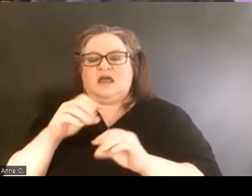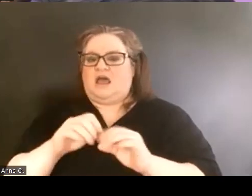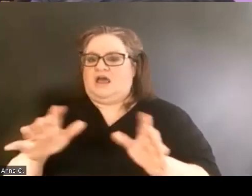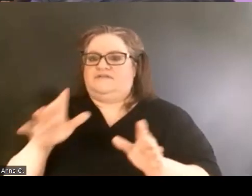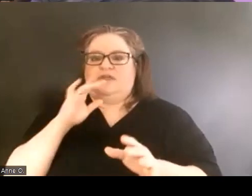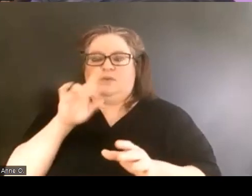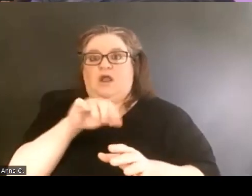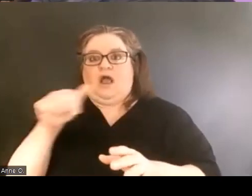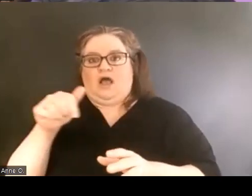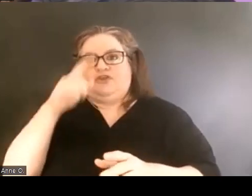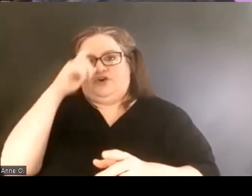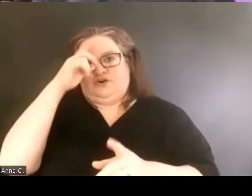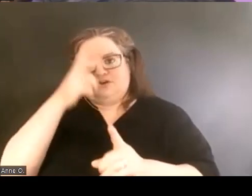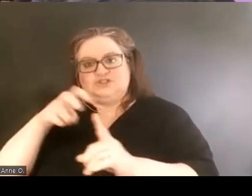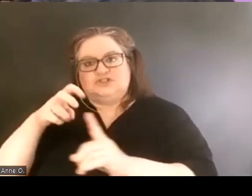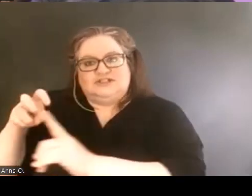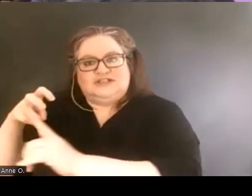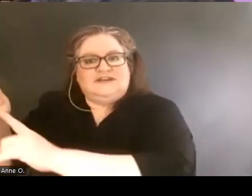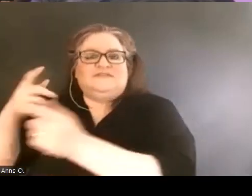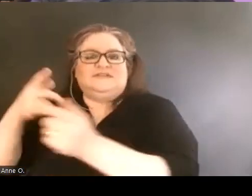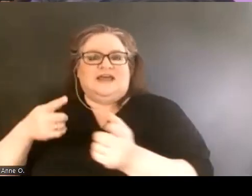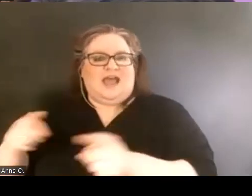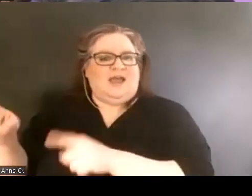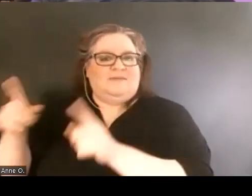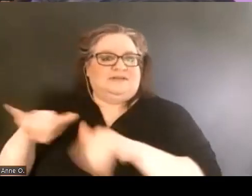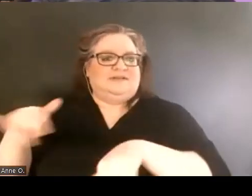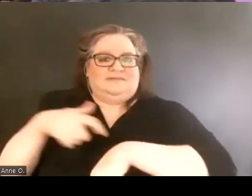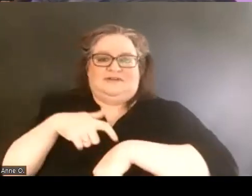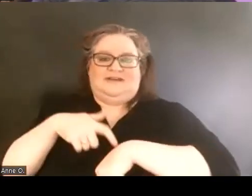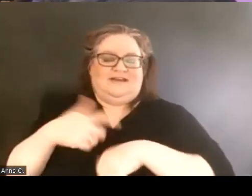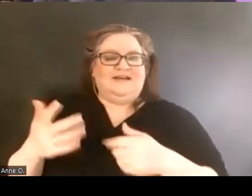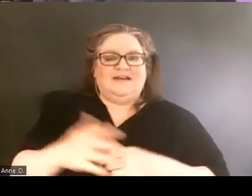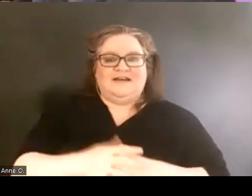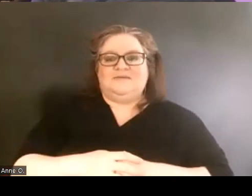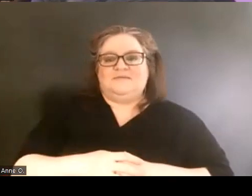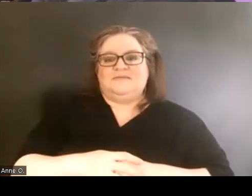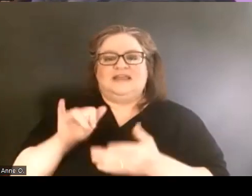taking place as well just in the landscape in general.